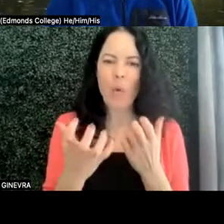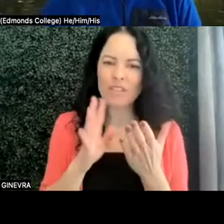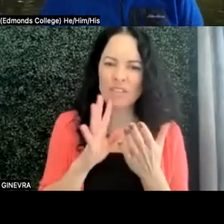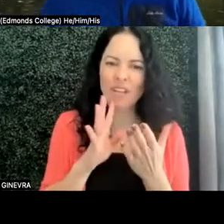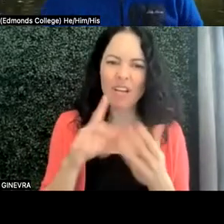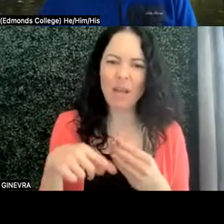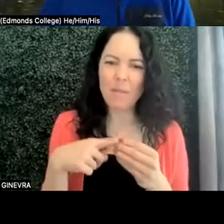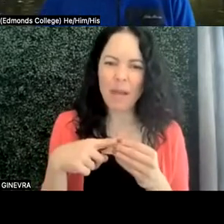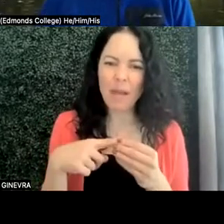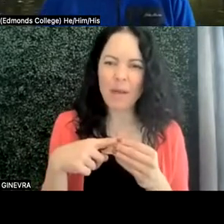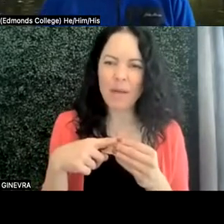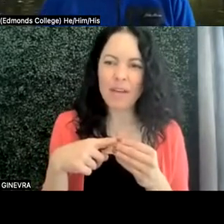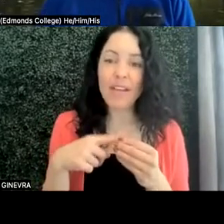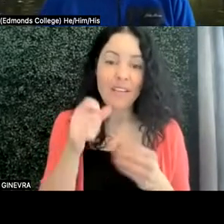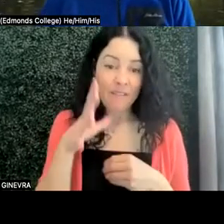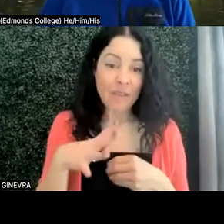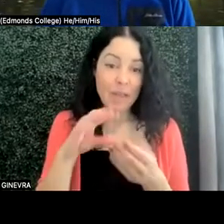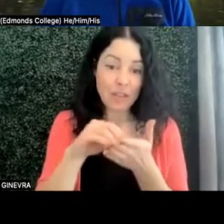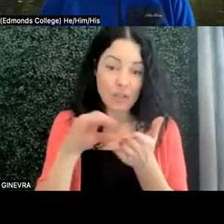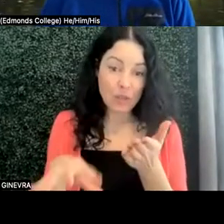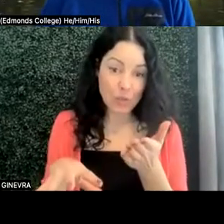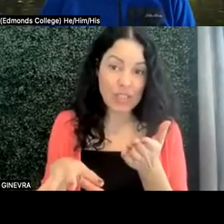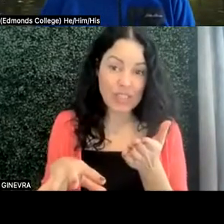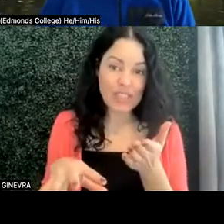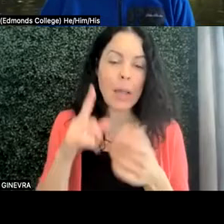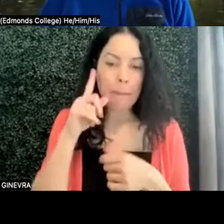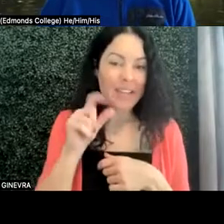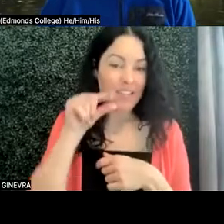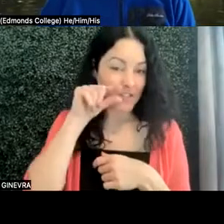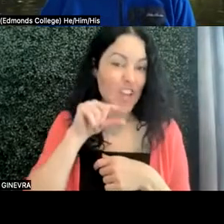is that female students, due to gender bias regarding autism